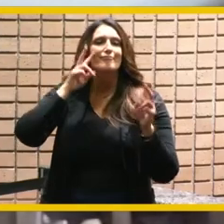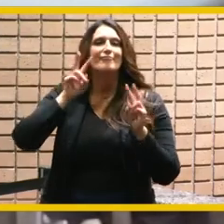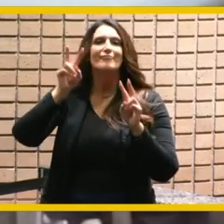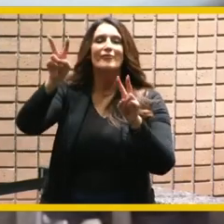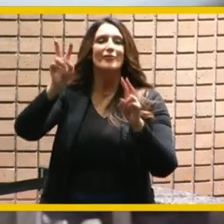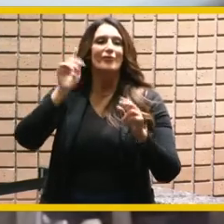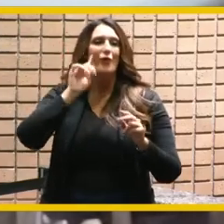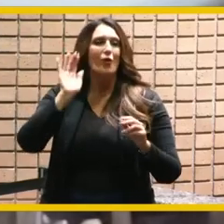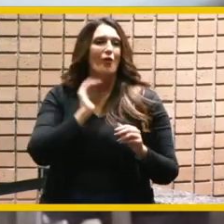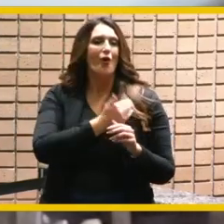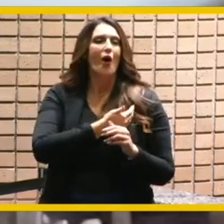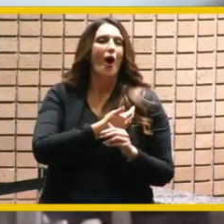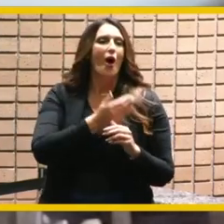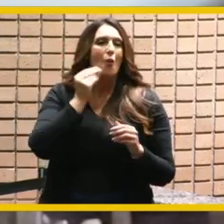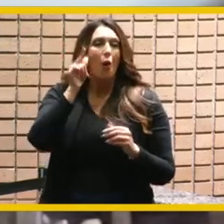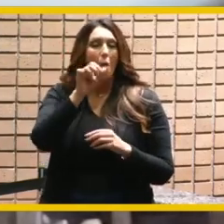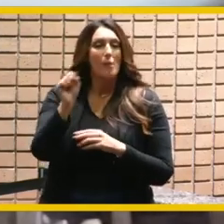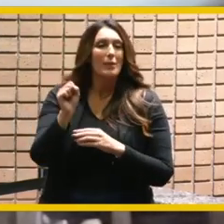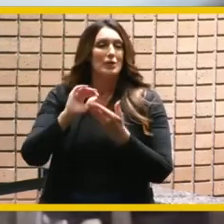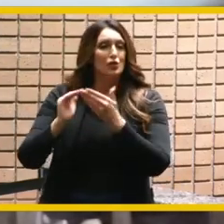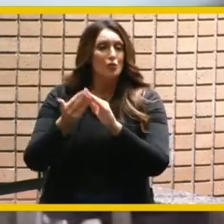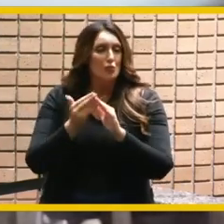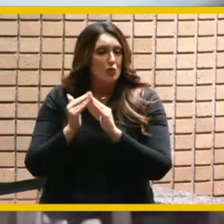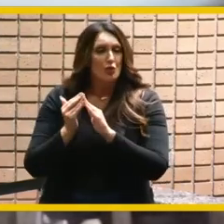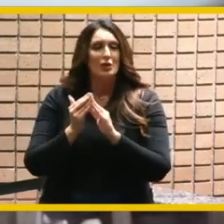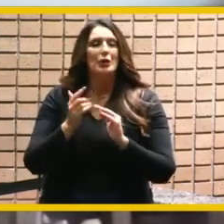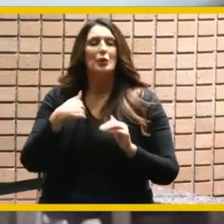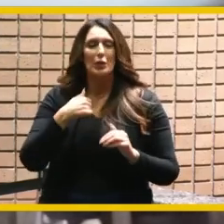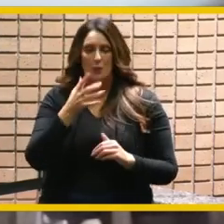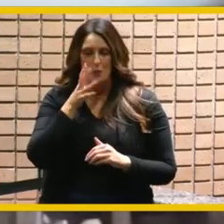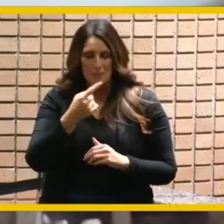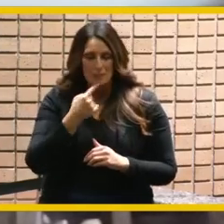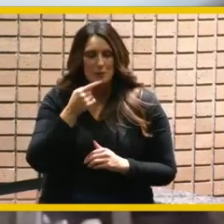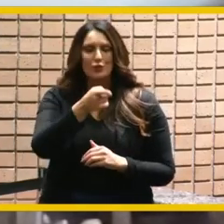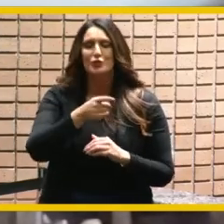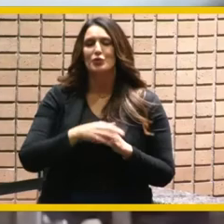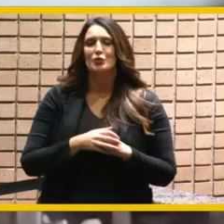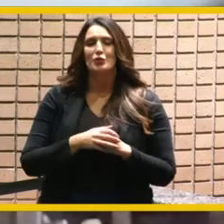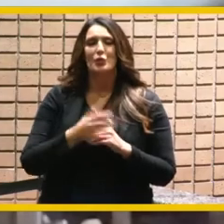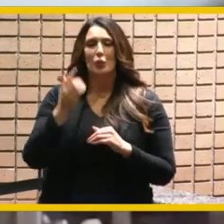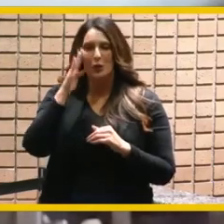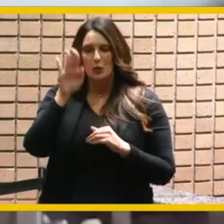community too we will miss you but we we know that you will be there doing continuing to do